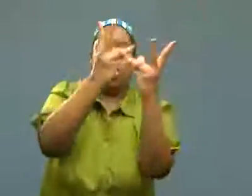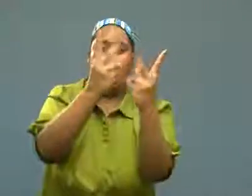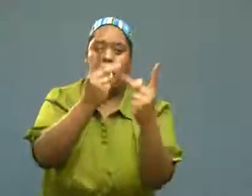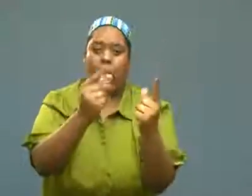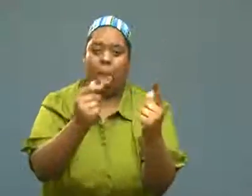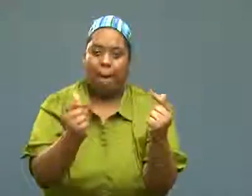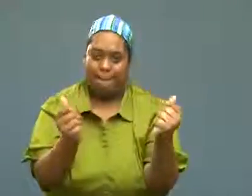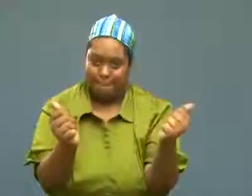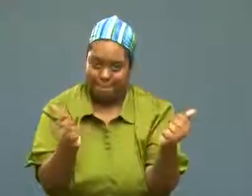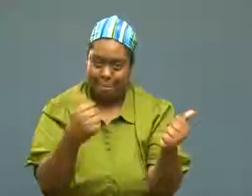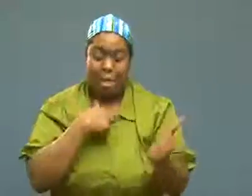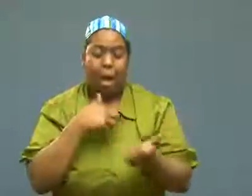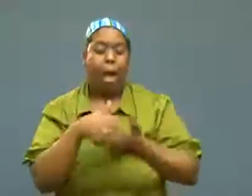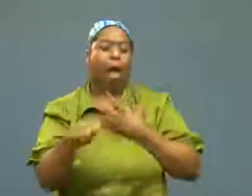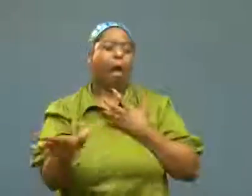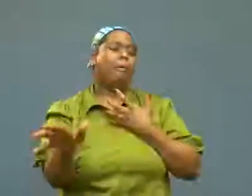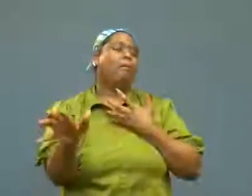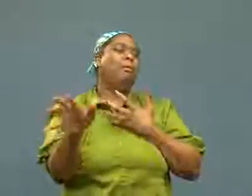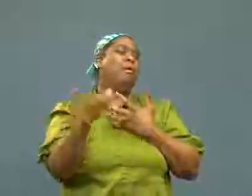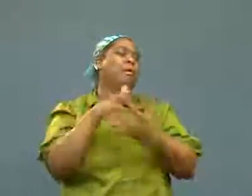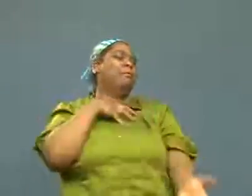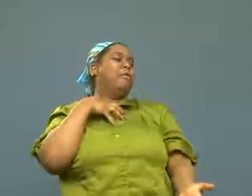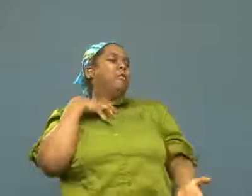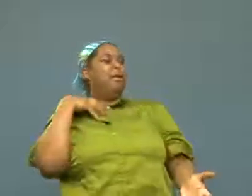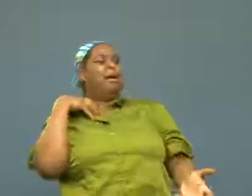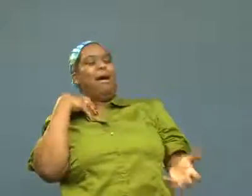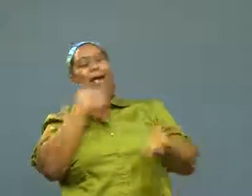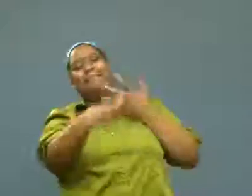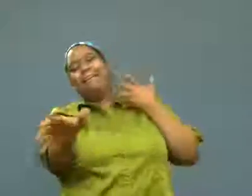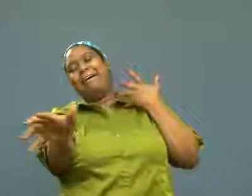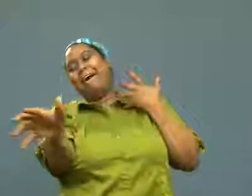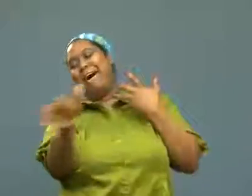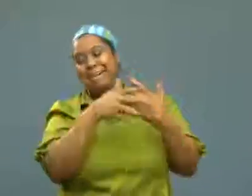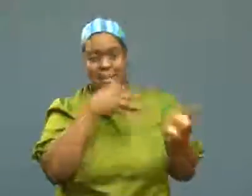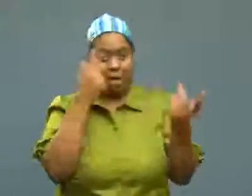The fire went out. I laughed and laughed.